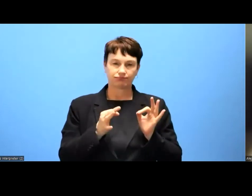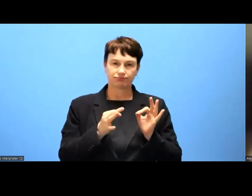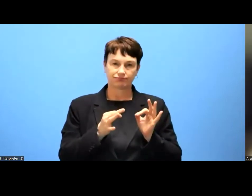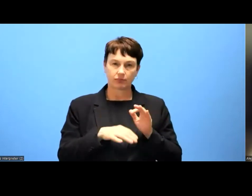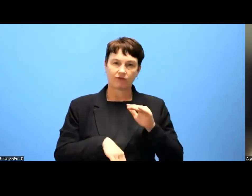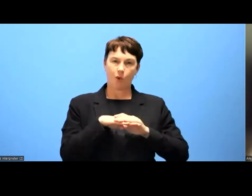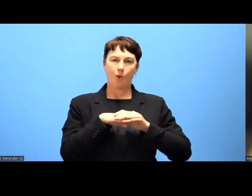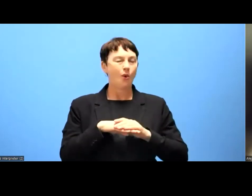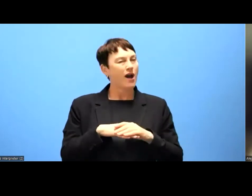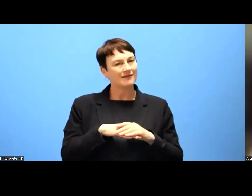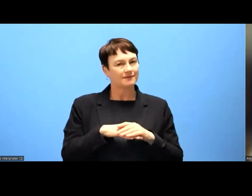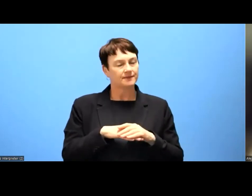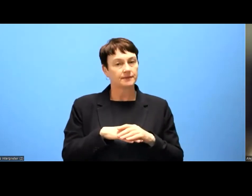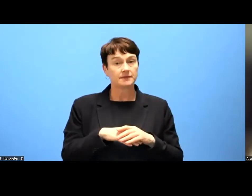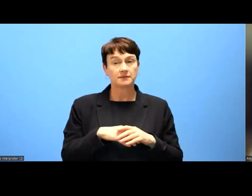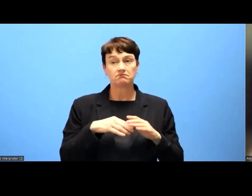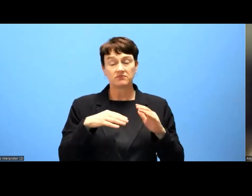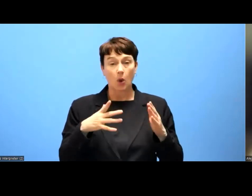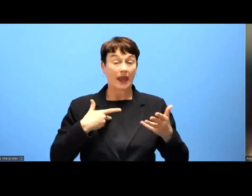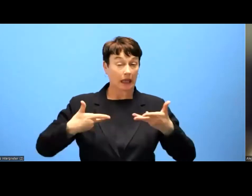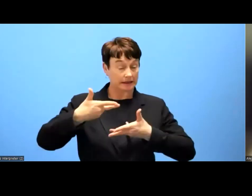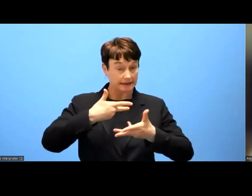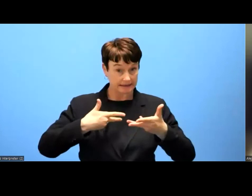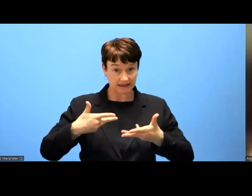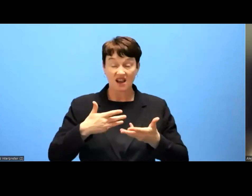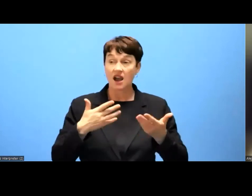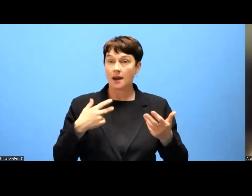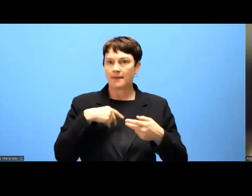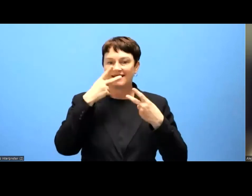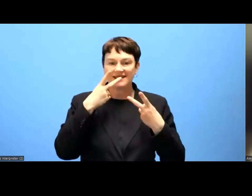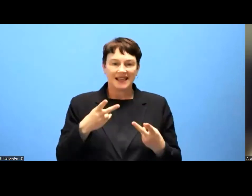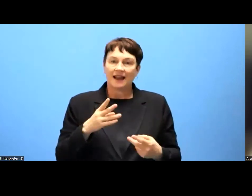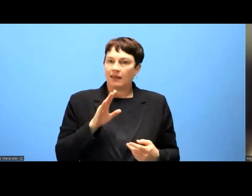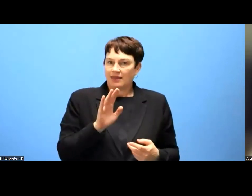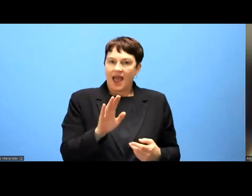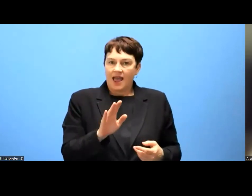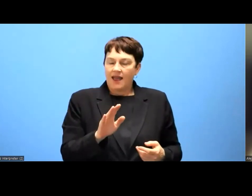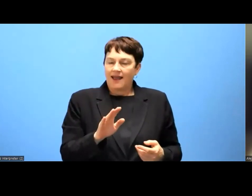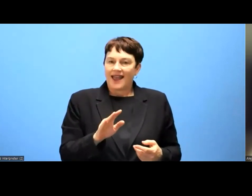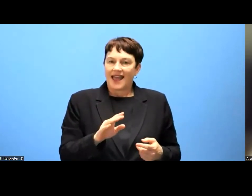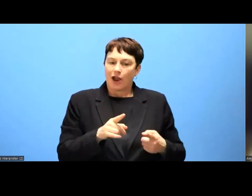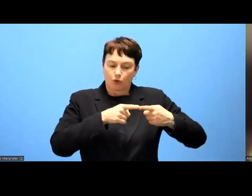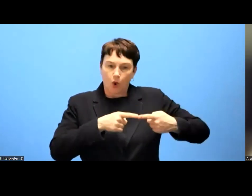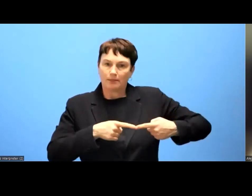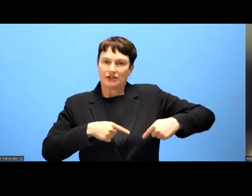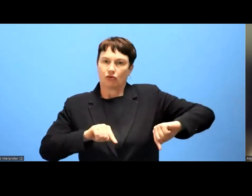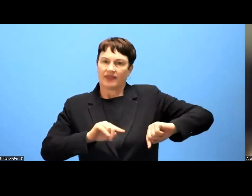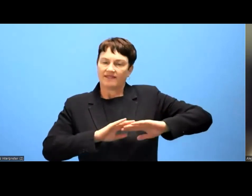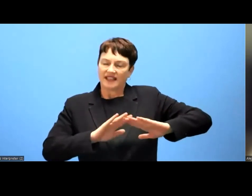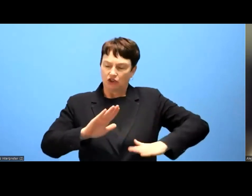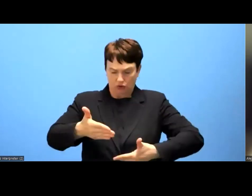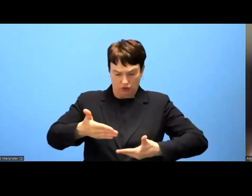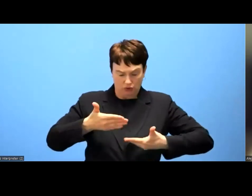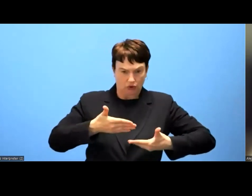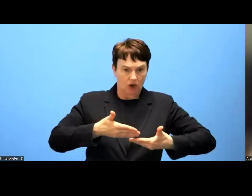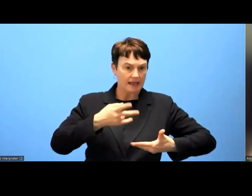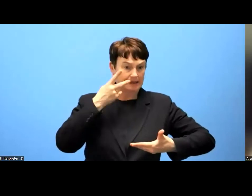after the receiving the responses. This what they called the world's largest accessibility